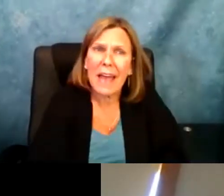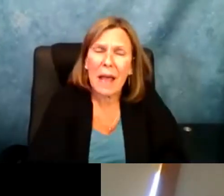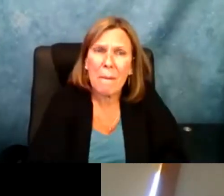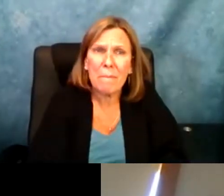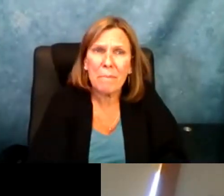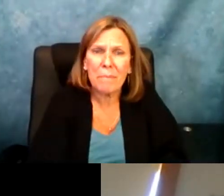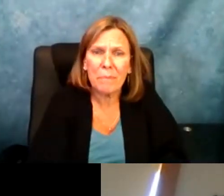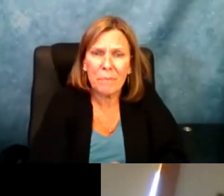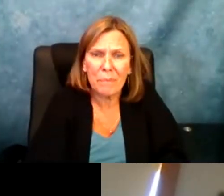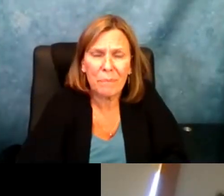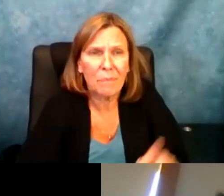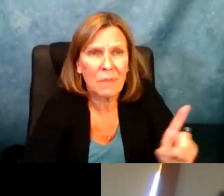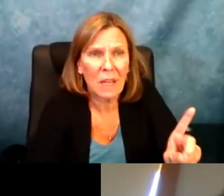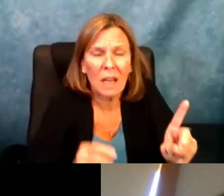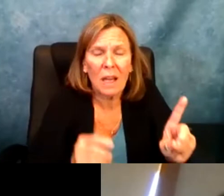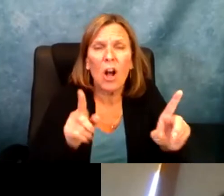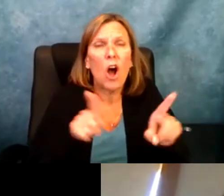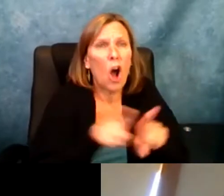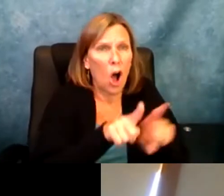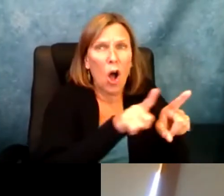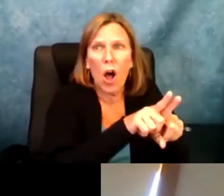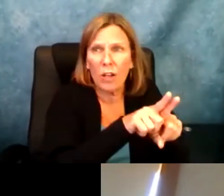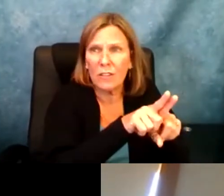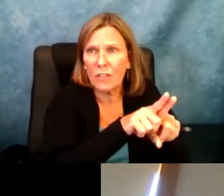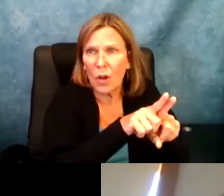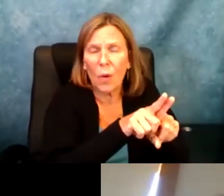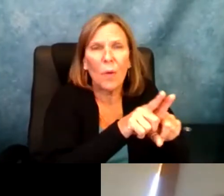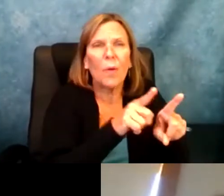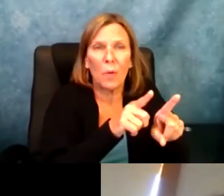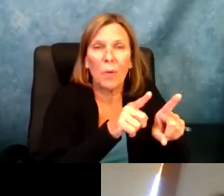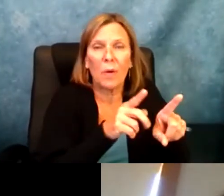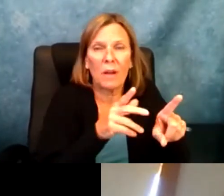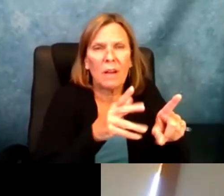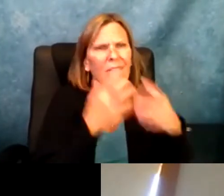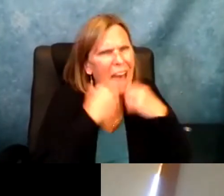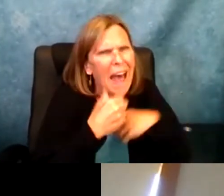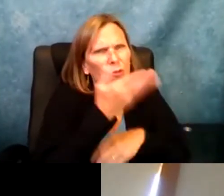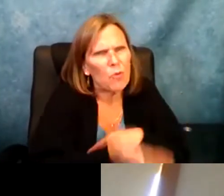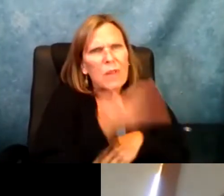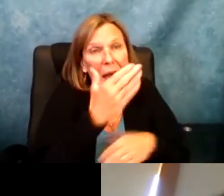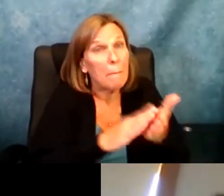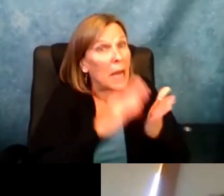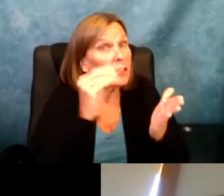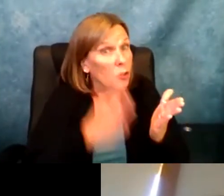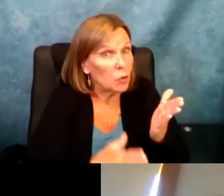present in your space. And you celebrate them for doing that.